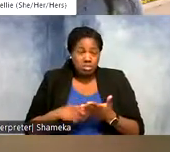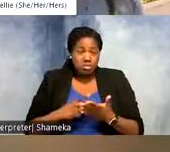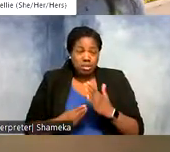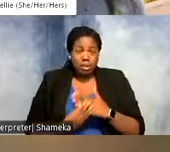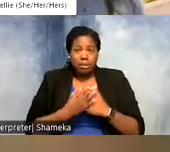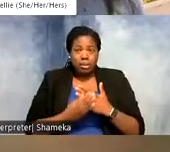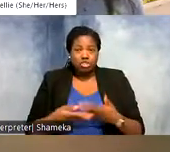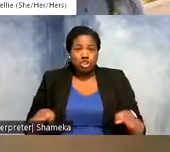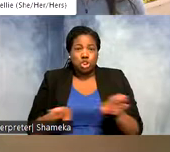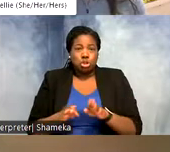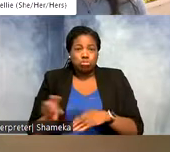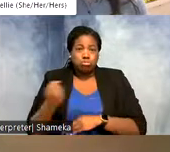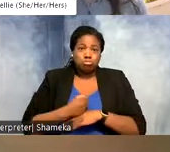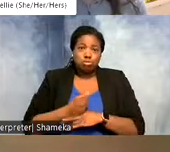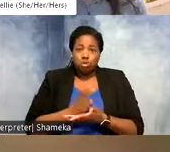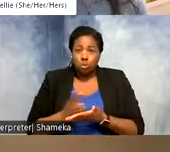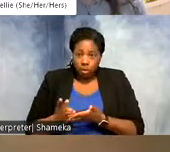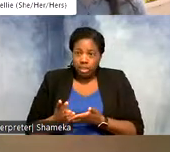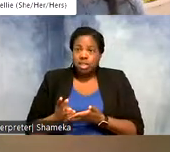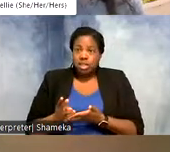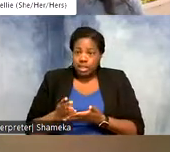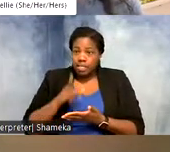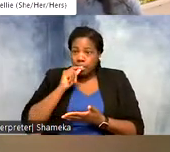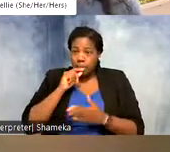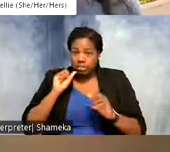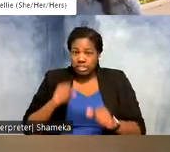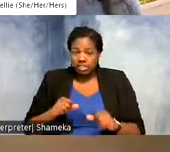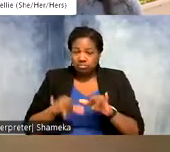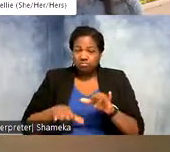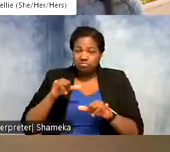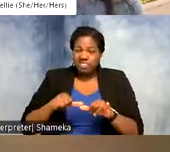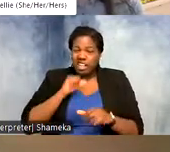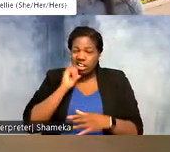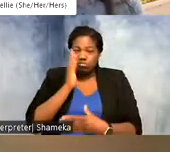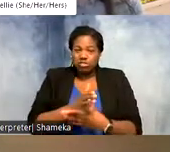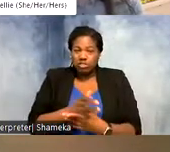down for two weeks so that a bird can forage there without being disturbed while it's migrating.